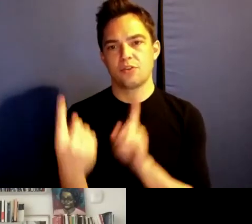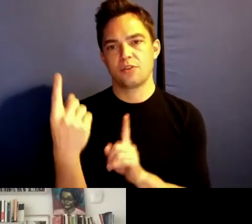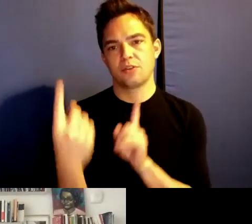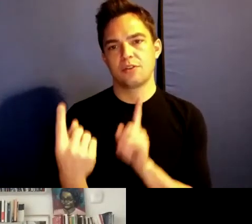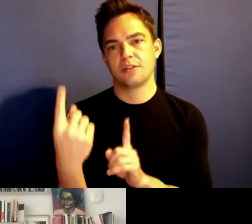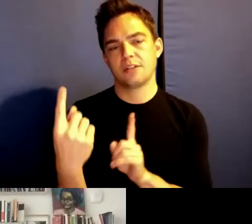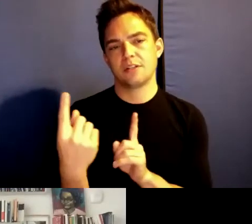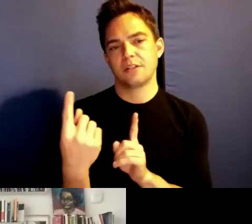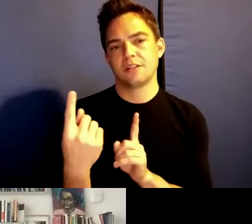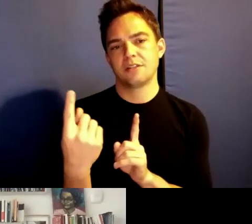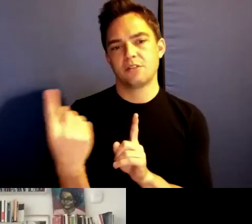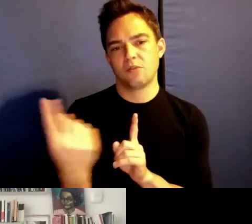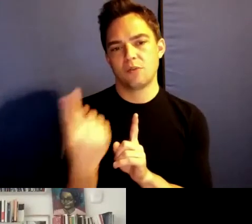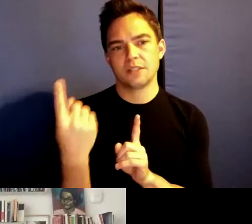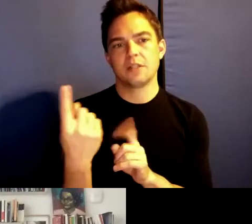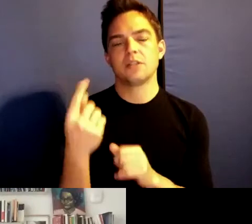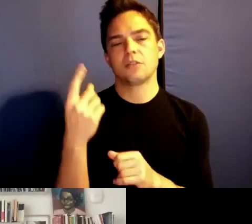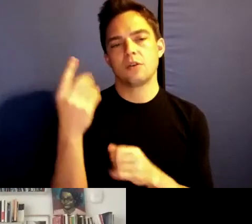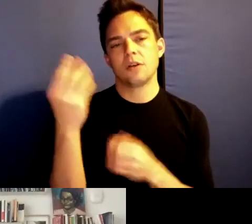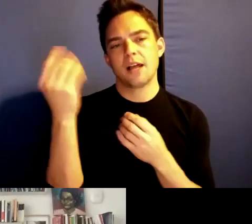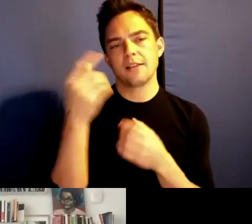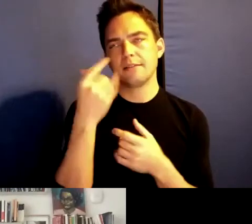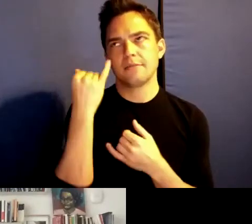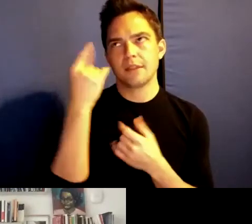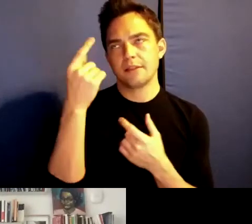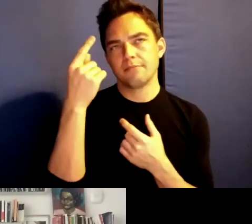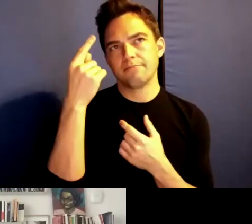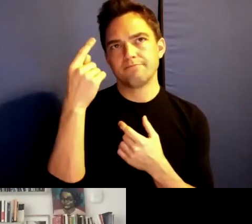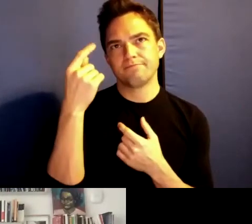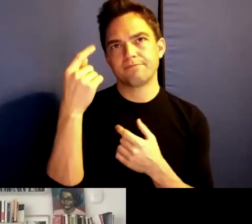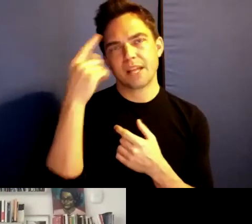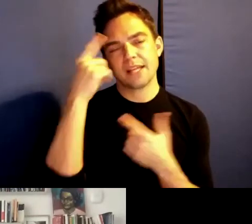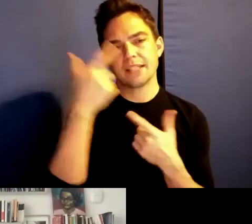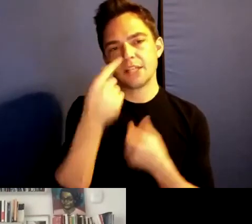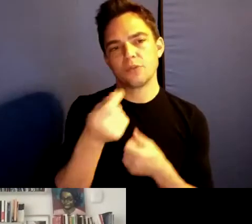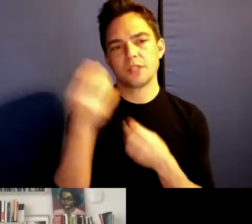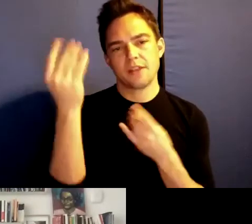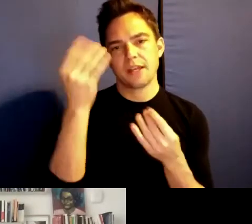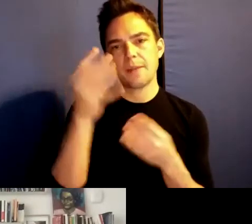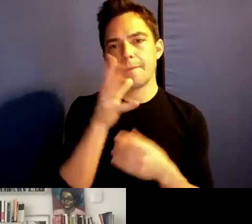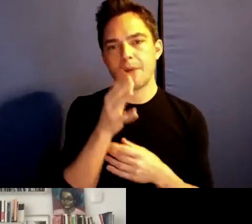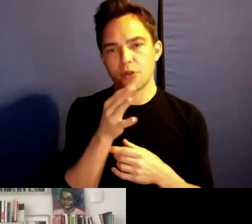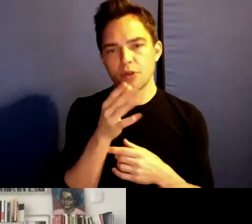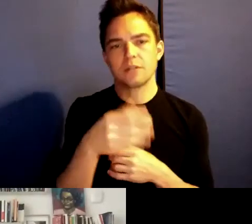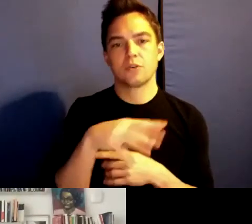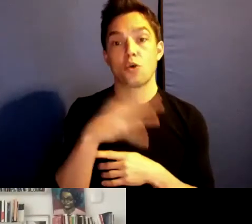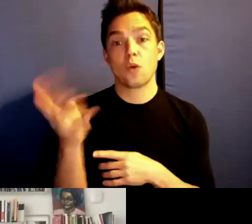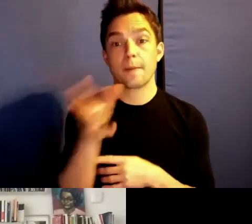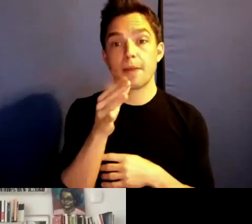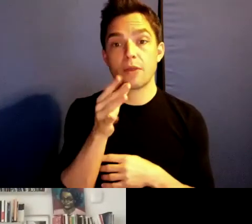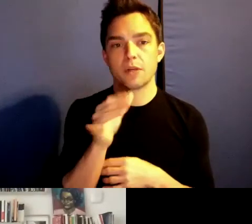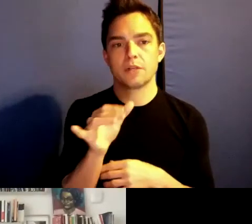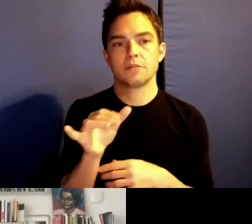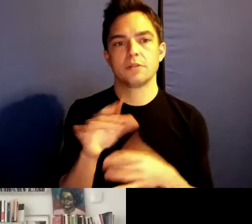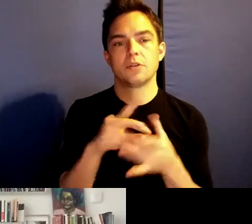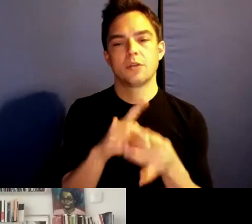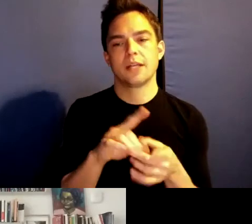and thinking about mothering or queer mothering, in so far as we, as you are saying, I'm one